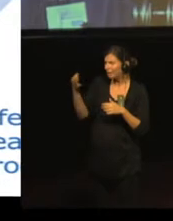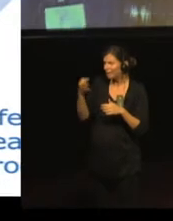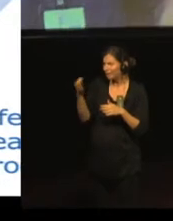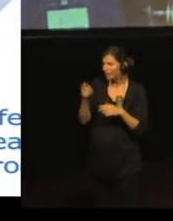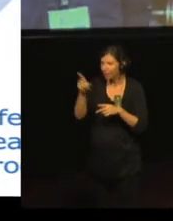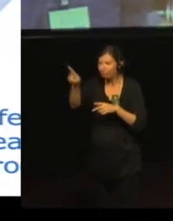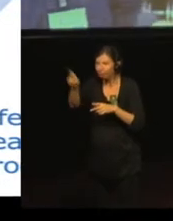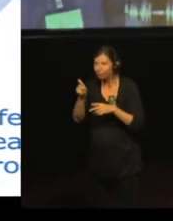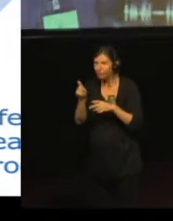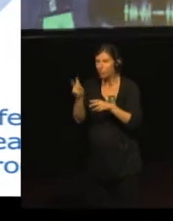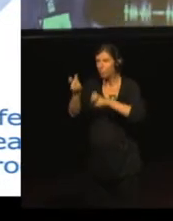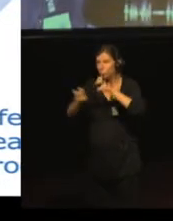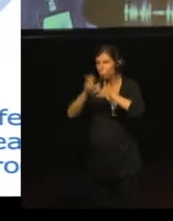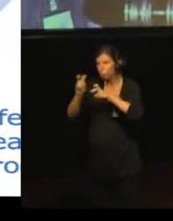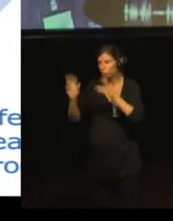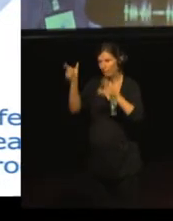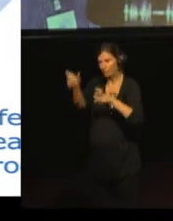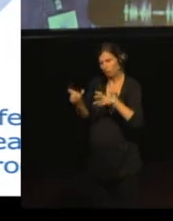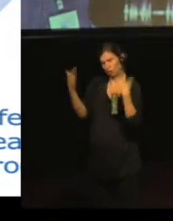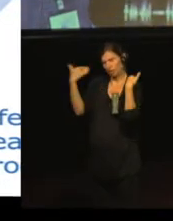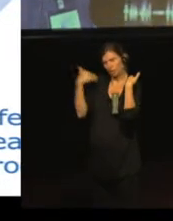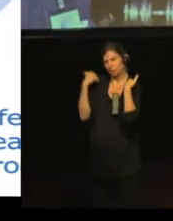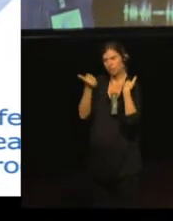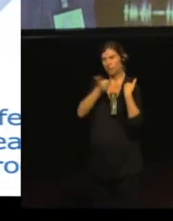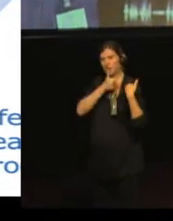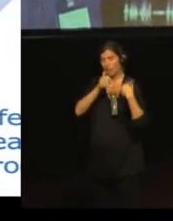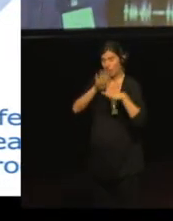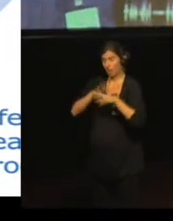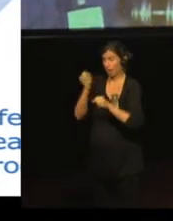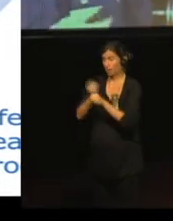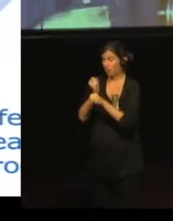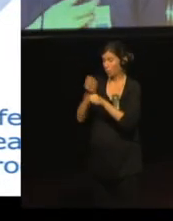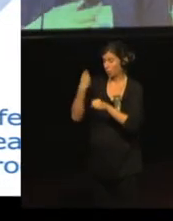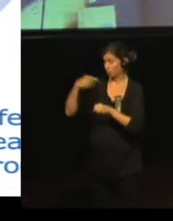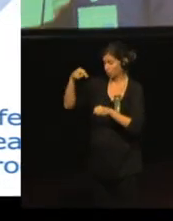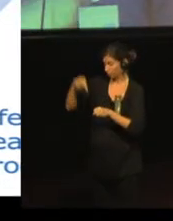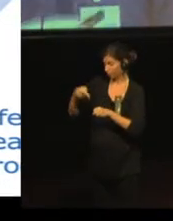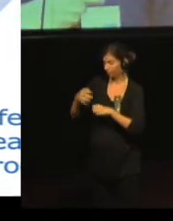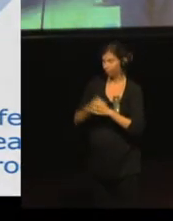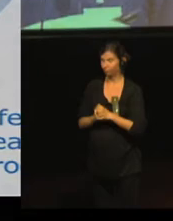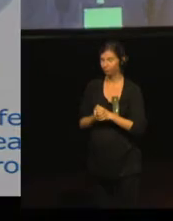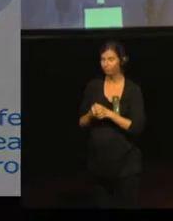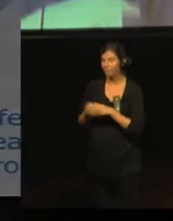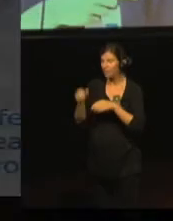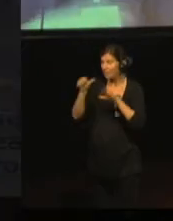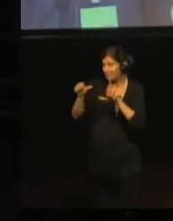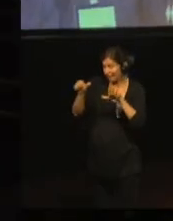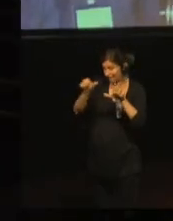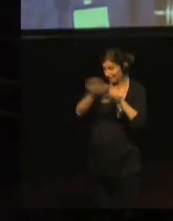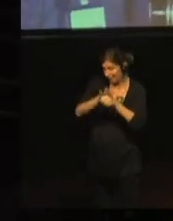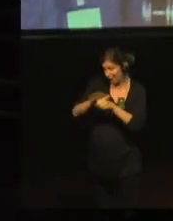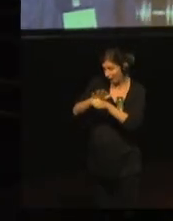Six domains of IDEE were chosen and one was created to be tailored for deafblindness.